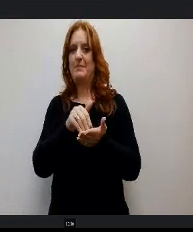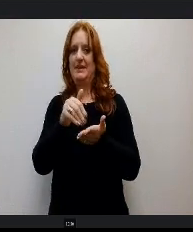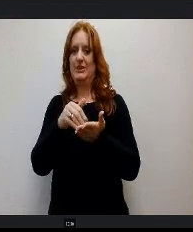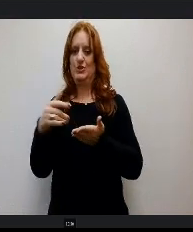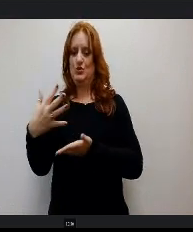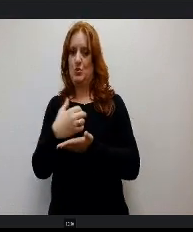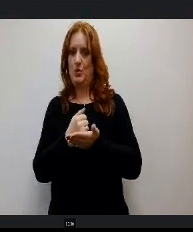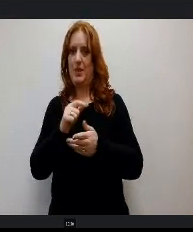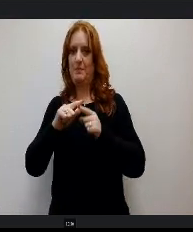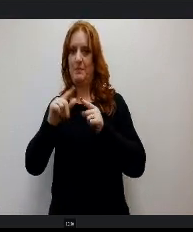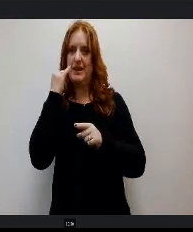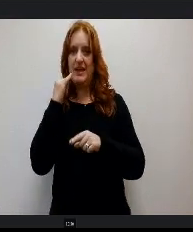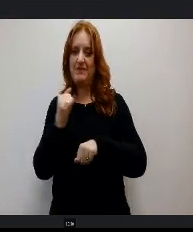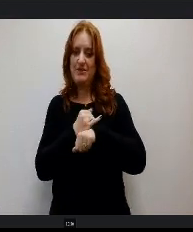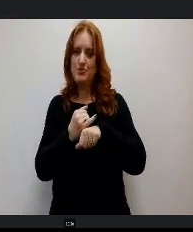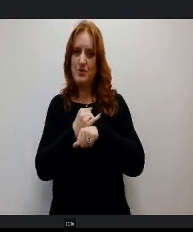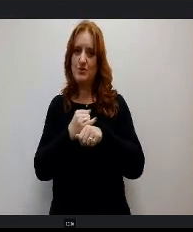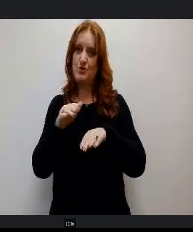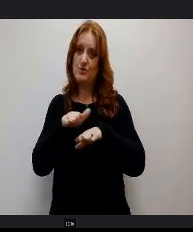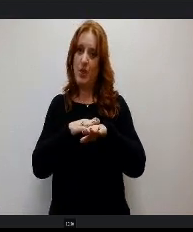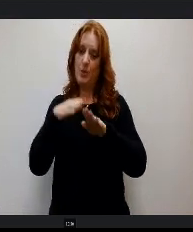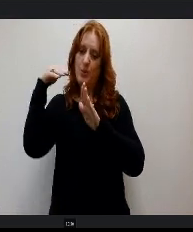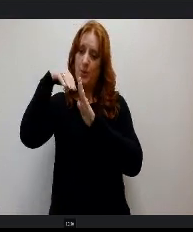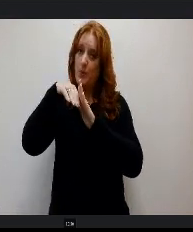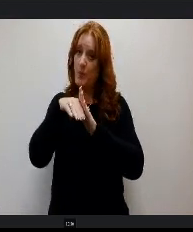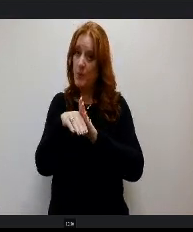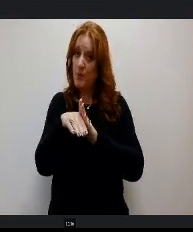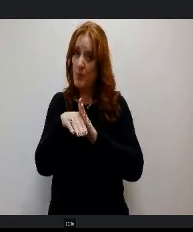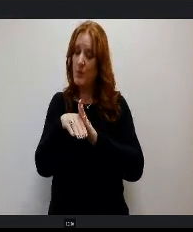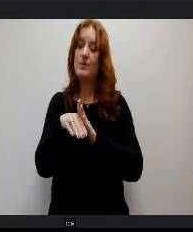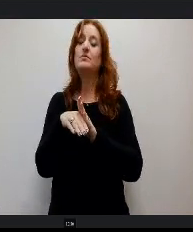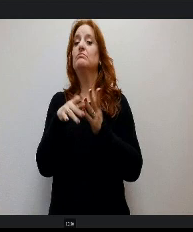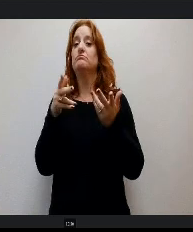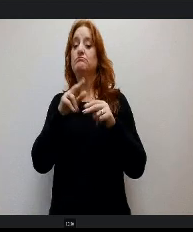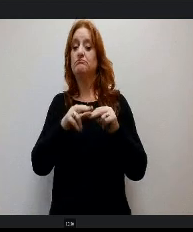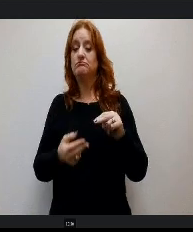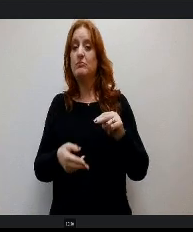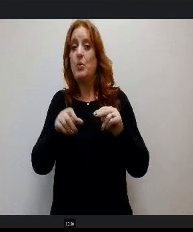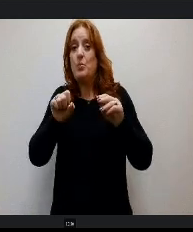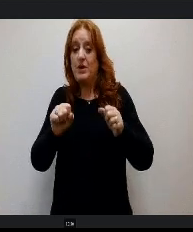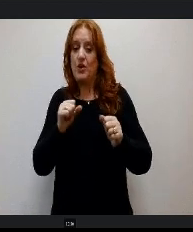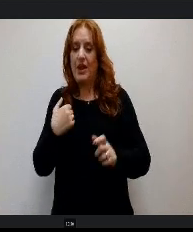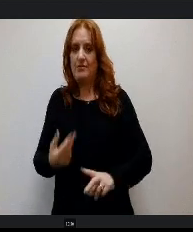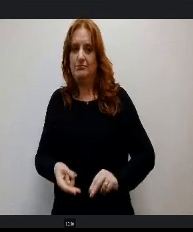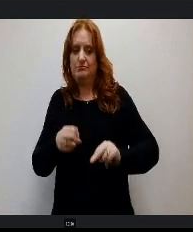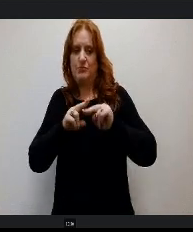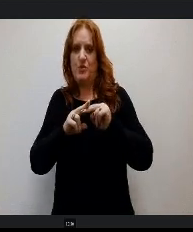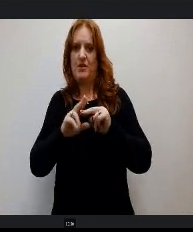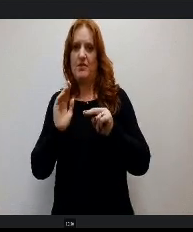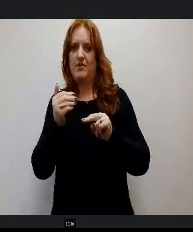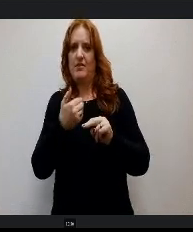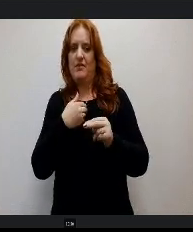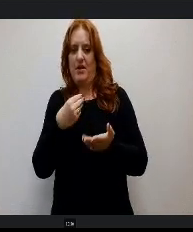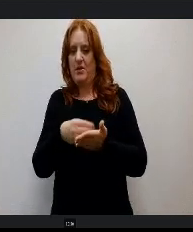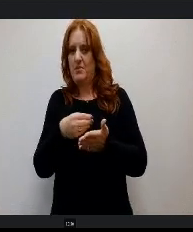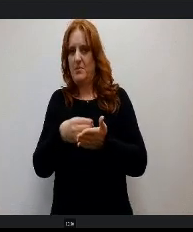es are slow to fall then we certainly could have another increase in our revenue due to interest income and I